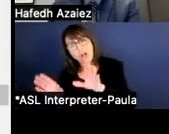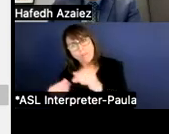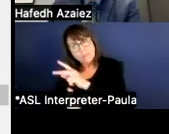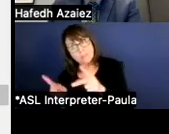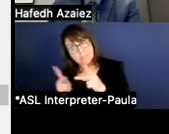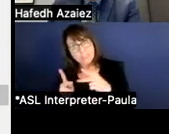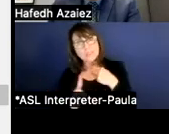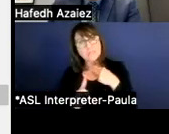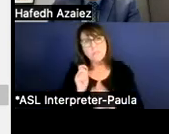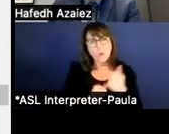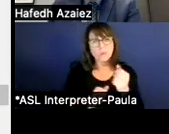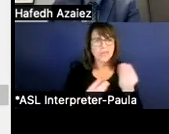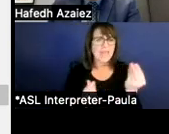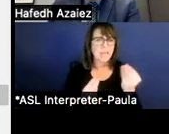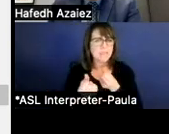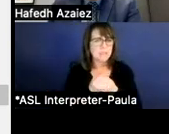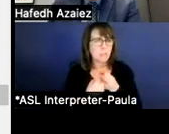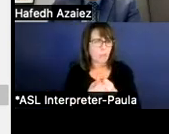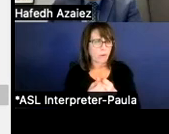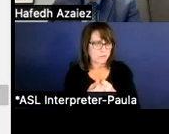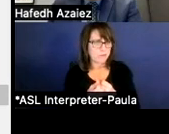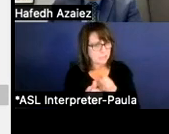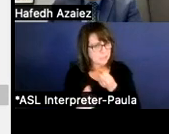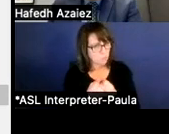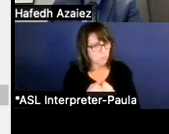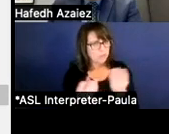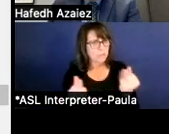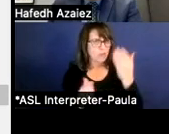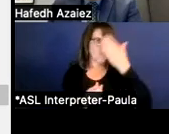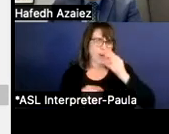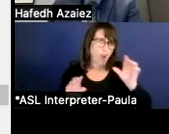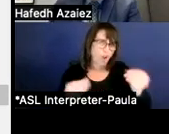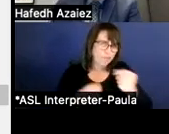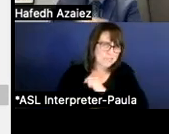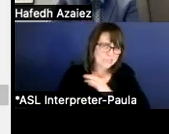but mostly campus support positions that help support your front offices in your buildings